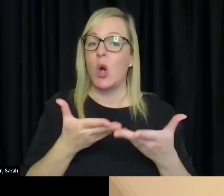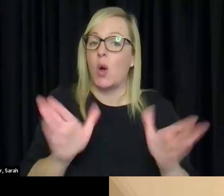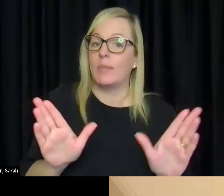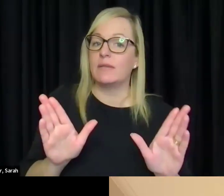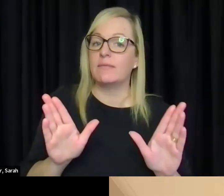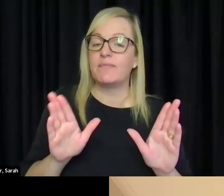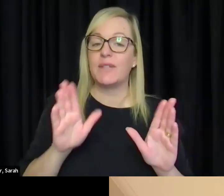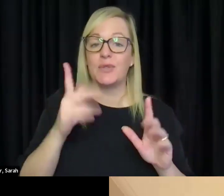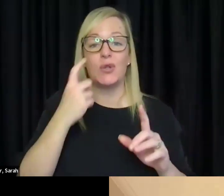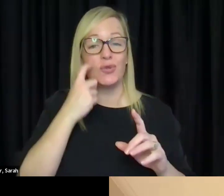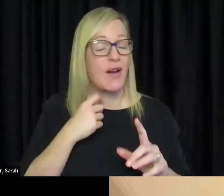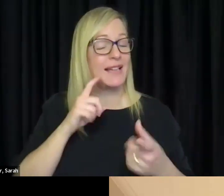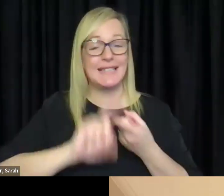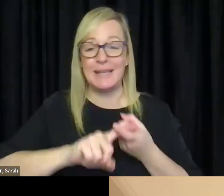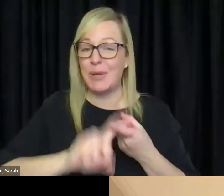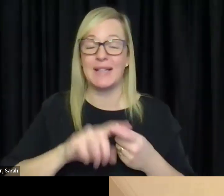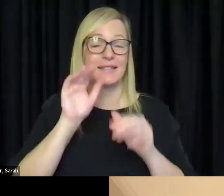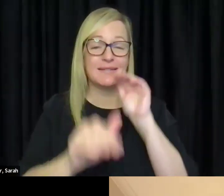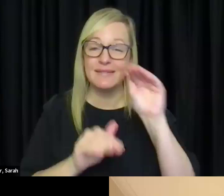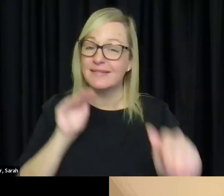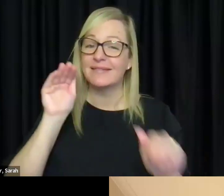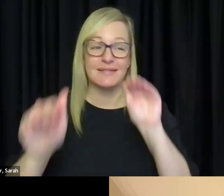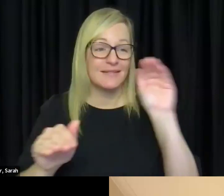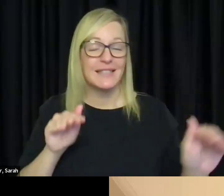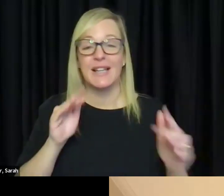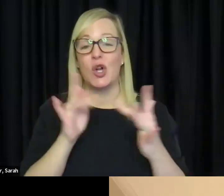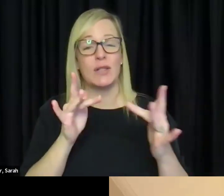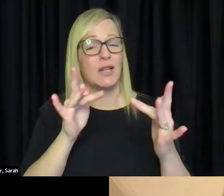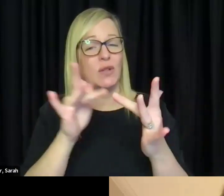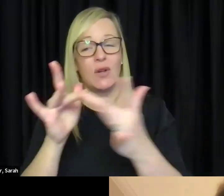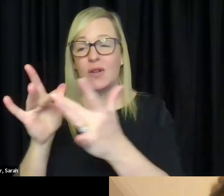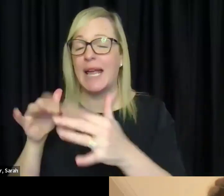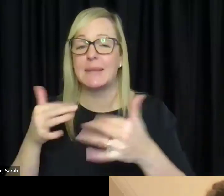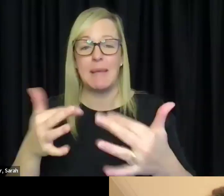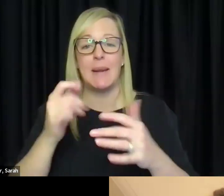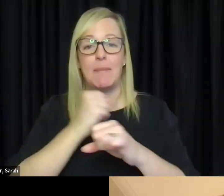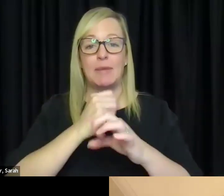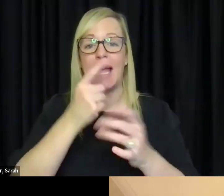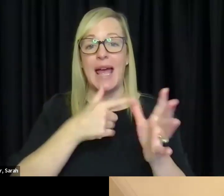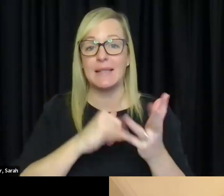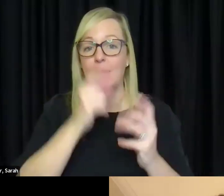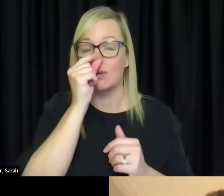keep trying and reach out to as many publishers as you can and hopefully you get a response.